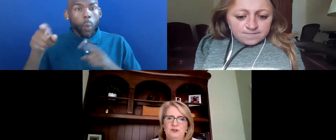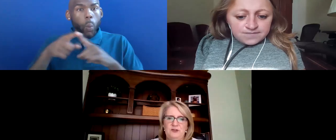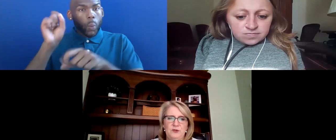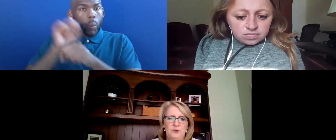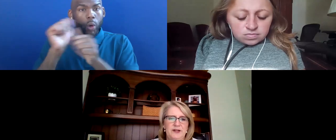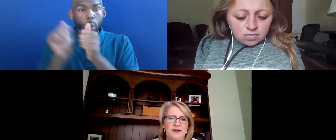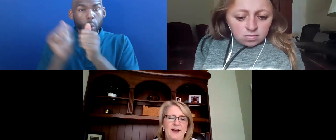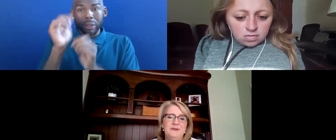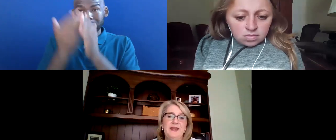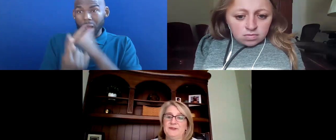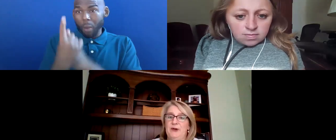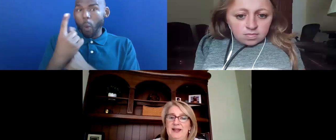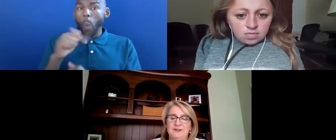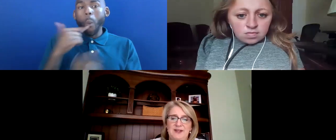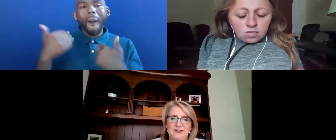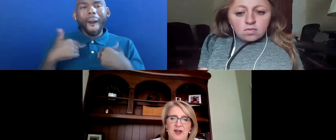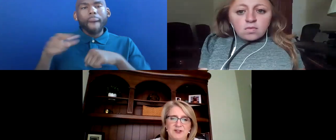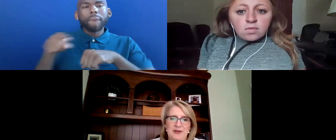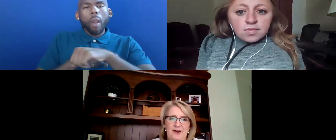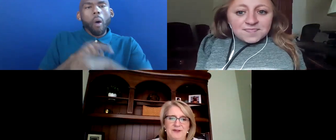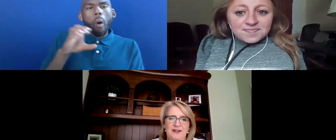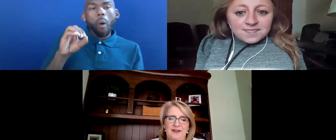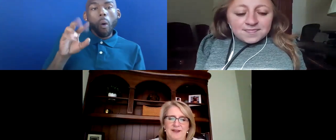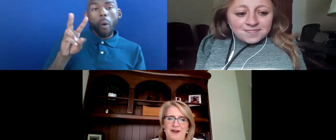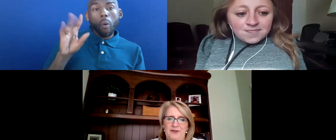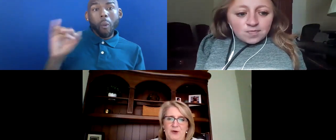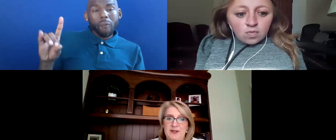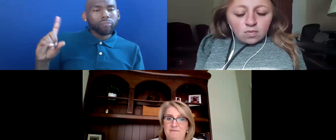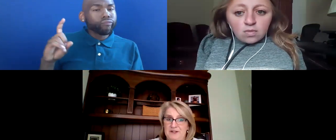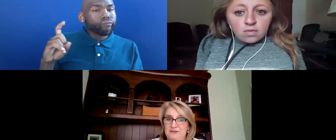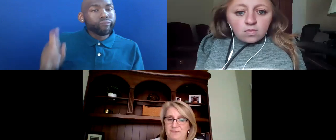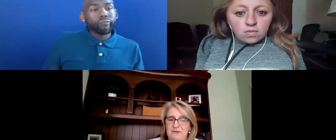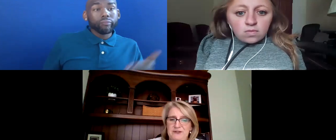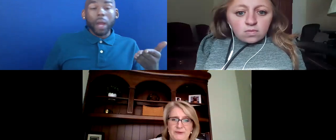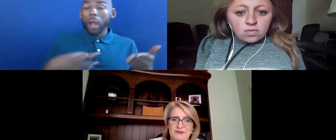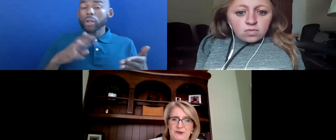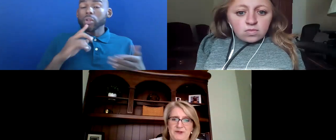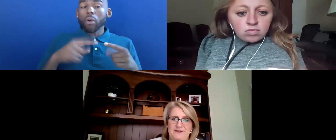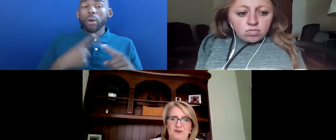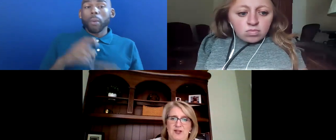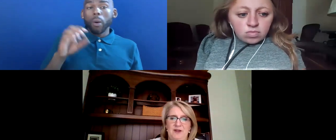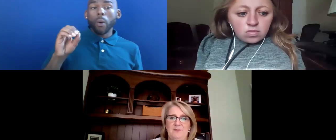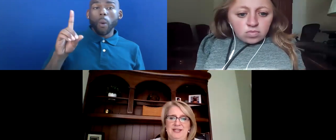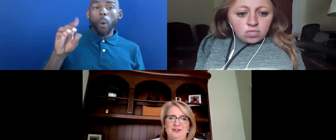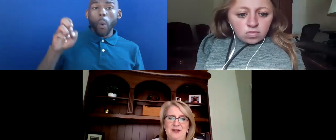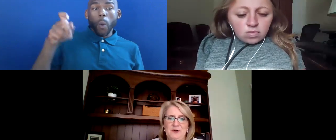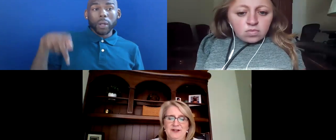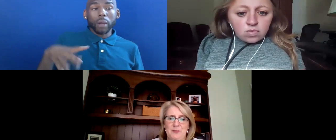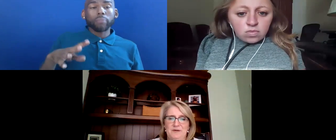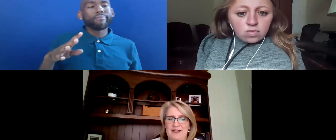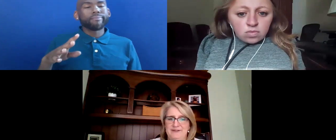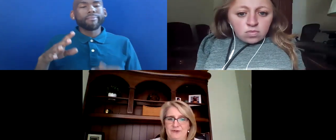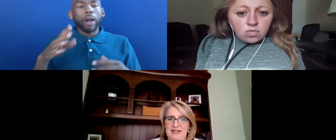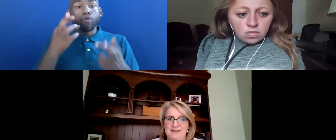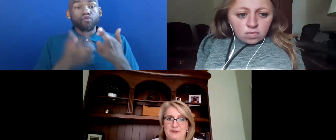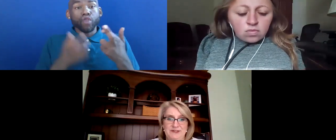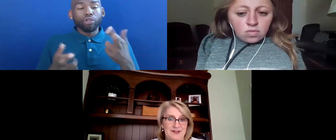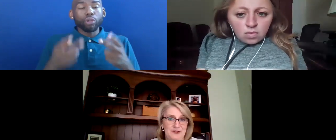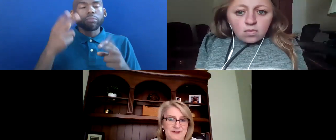Renee Tajudeen: I TALKED ABOUT THE FREE EXPERT TECHNICAL